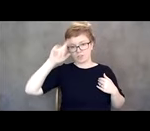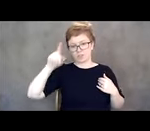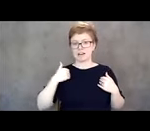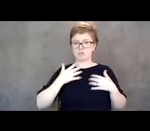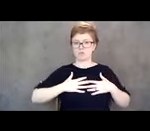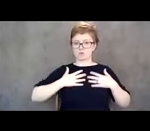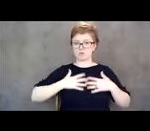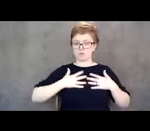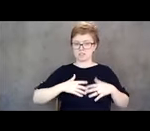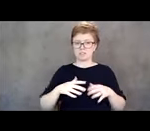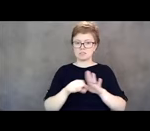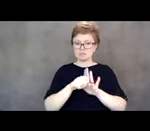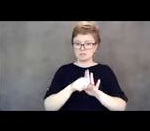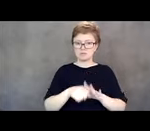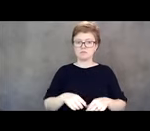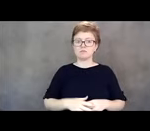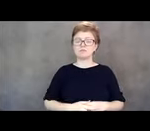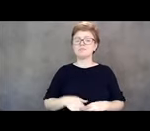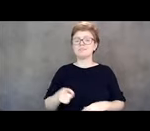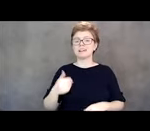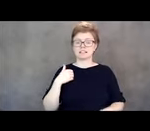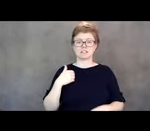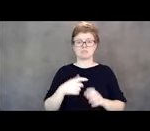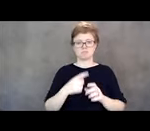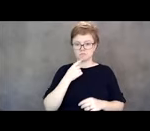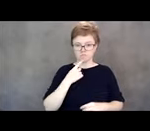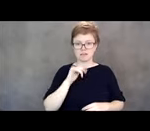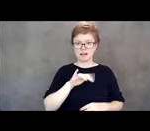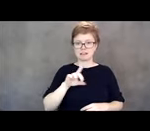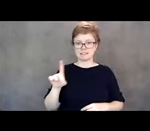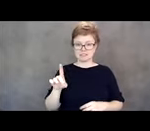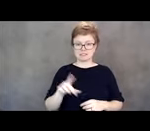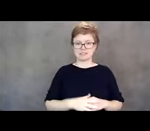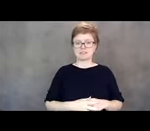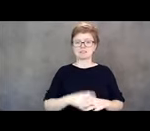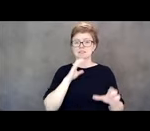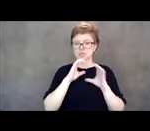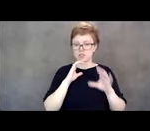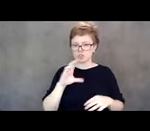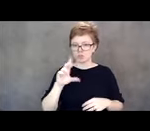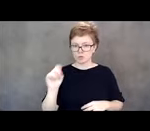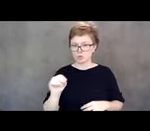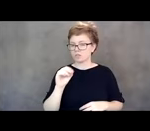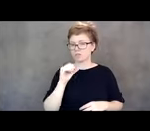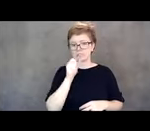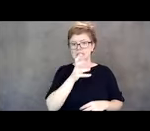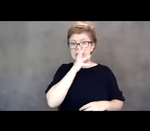Now he's a man with significant intellectual disability communication disorders. He doesn't speak verbally and he eats through a G-tube.